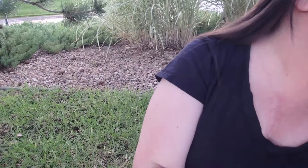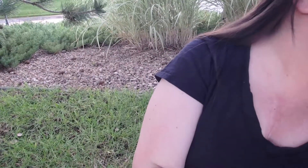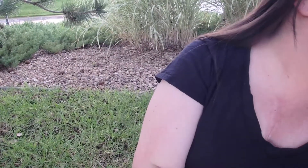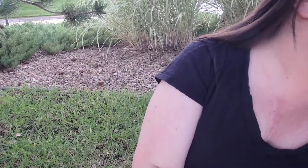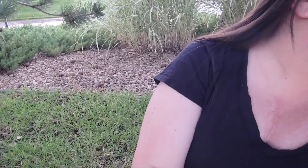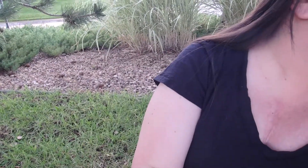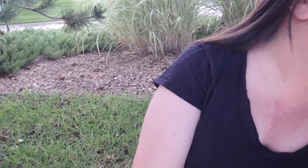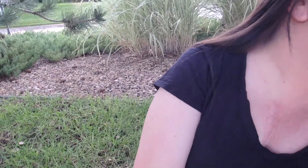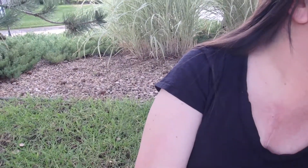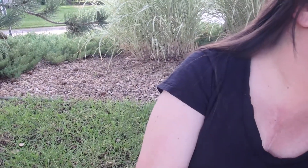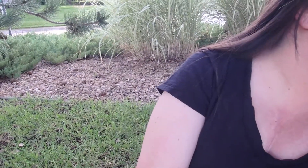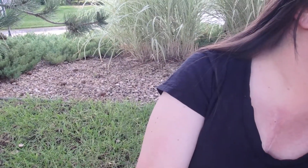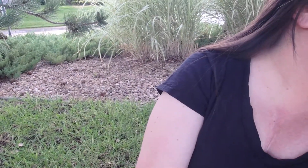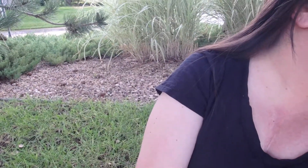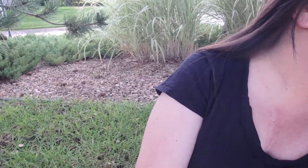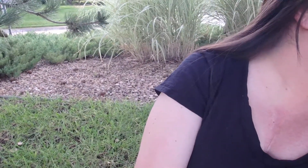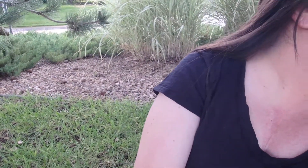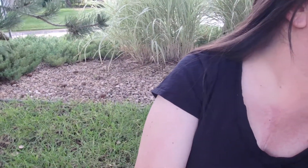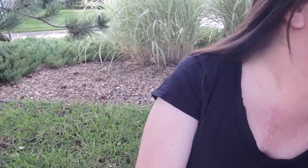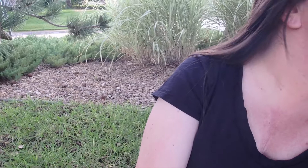What are you doing? Are you filming? Yeah